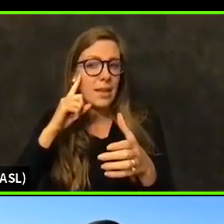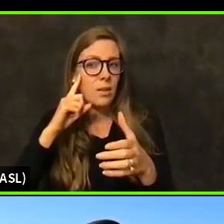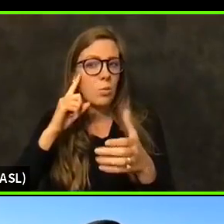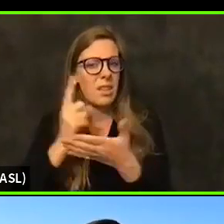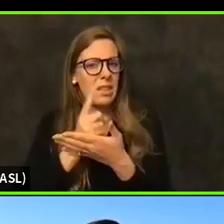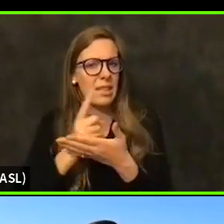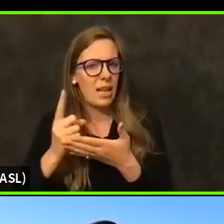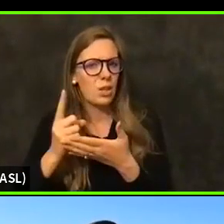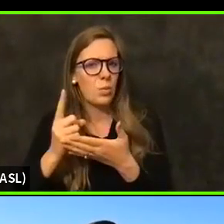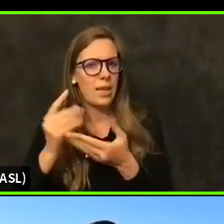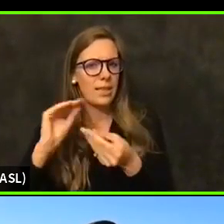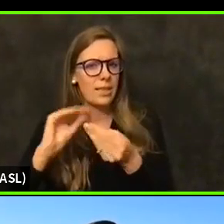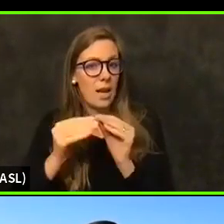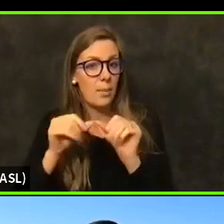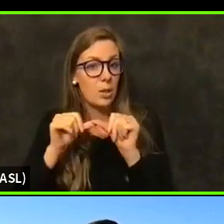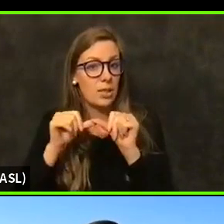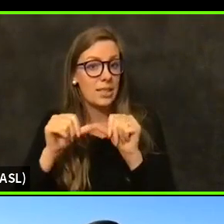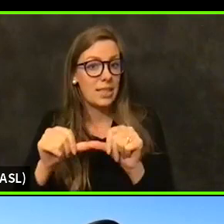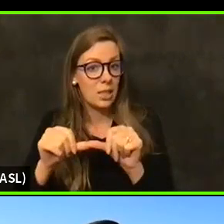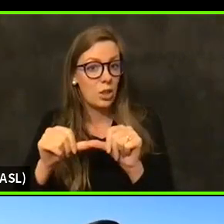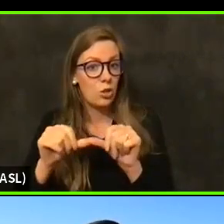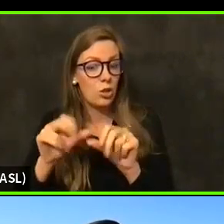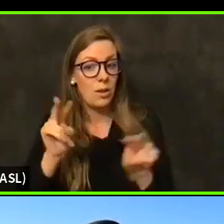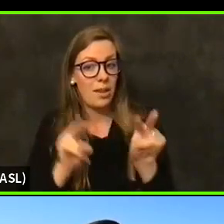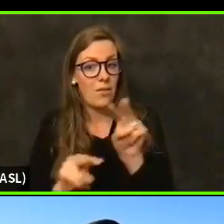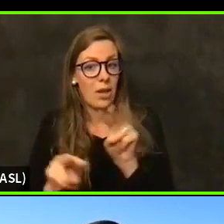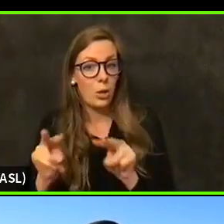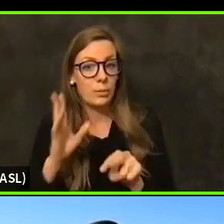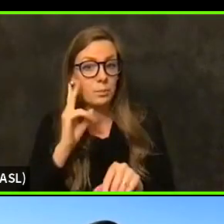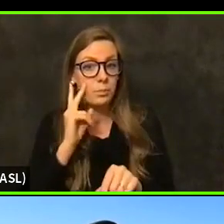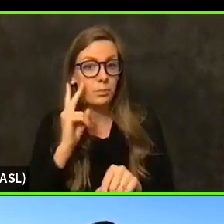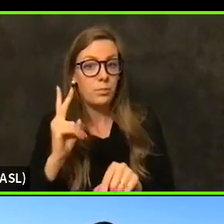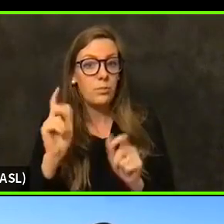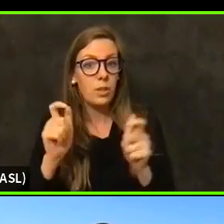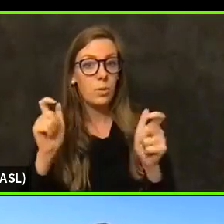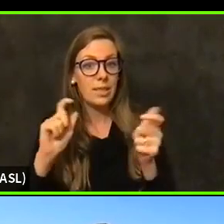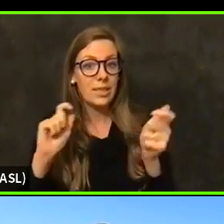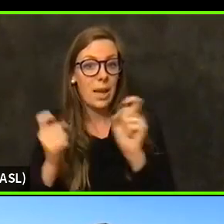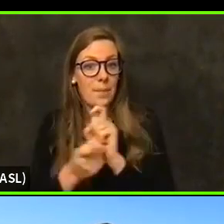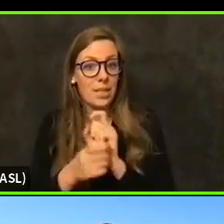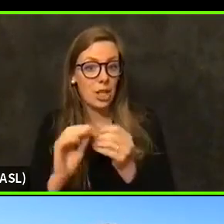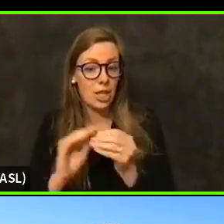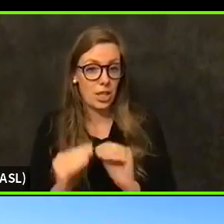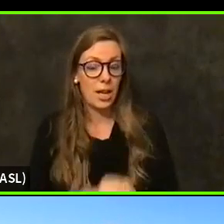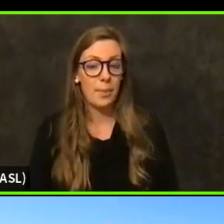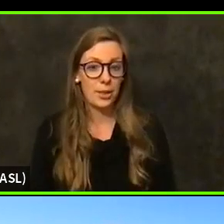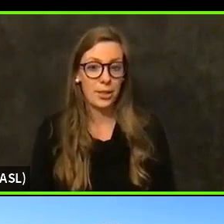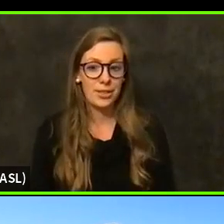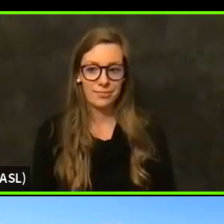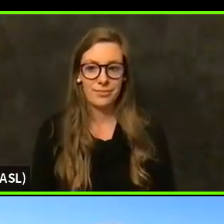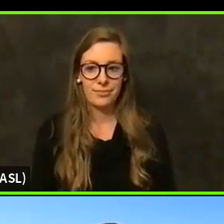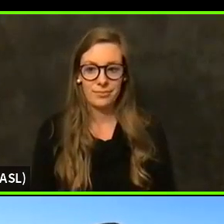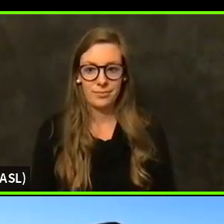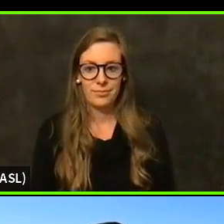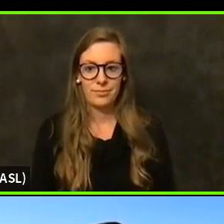continues to be evaluated, we're going to see a big change in the numbers. I mean, I just just from talking to some